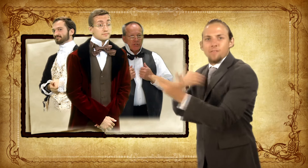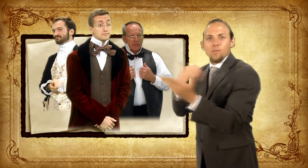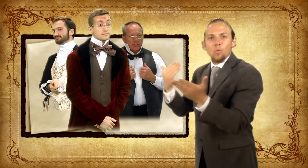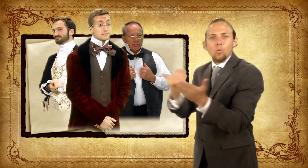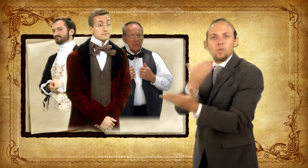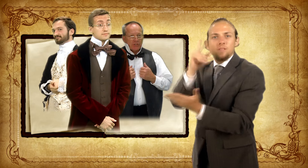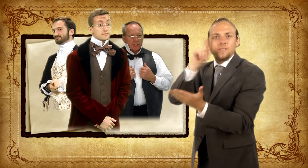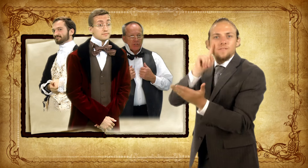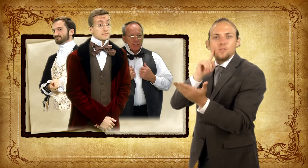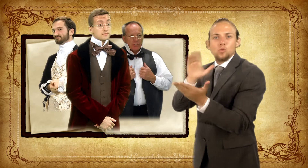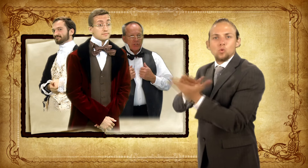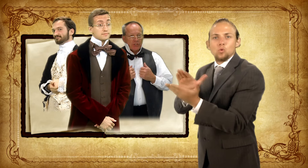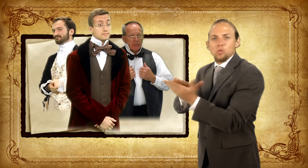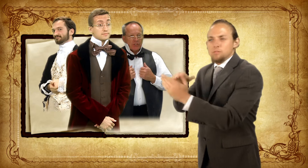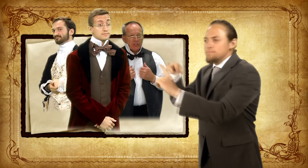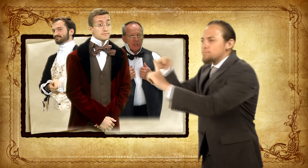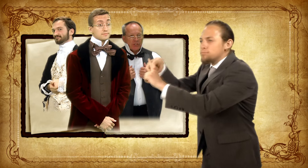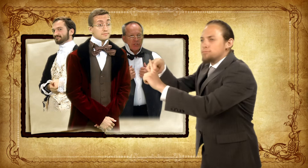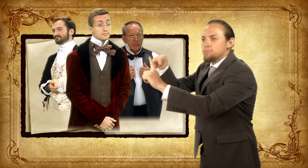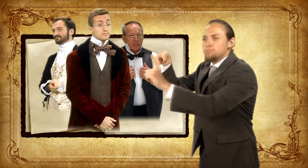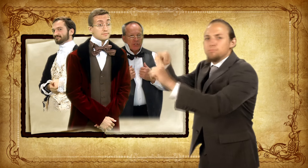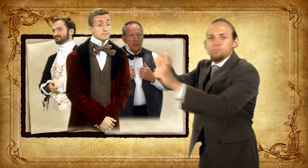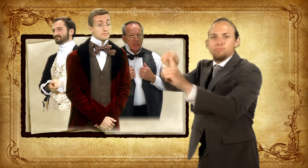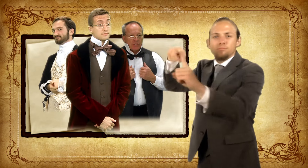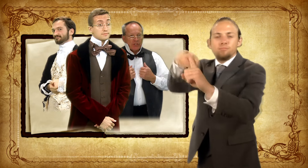for deaf children was opening soon.